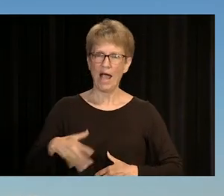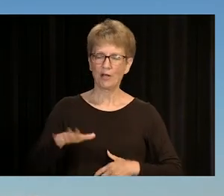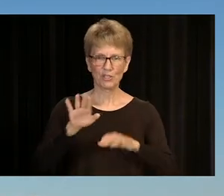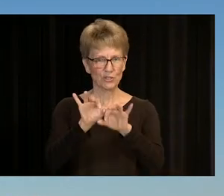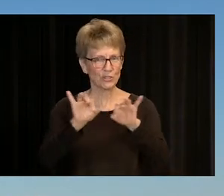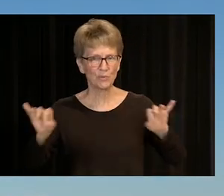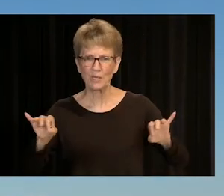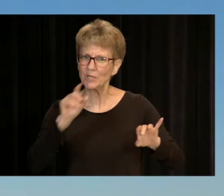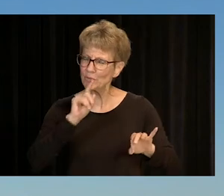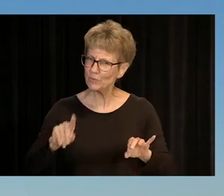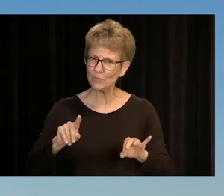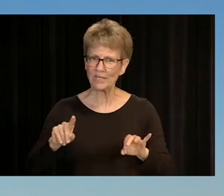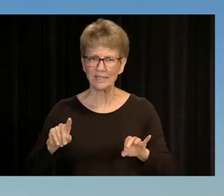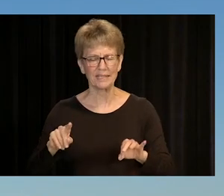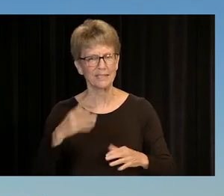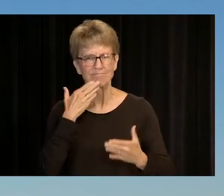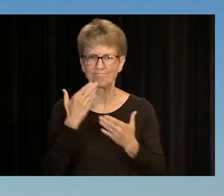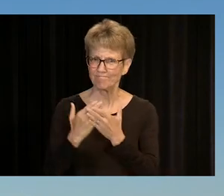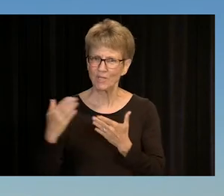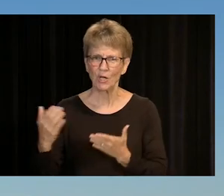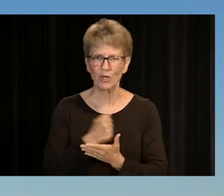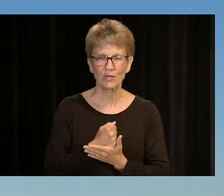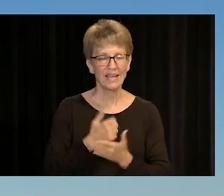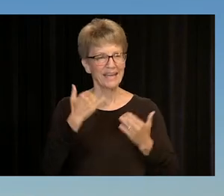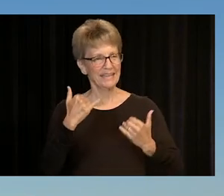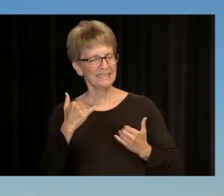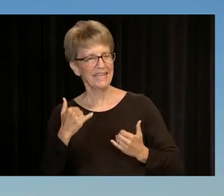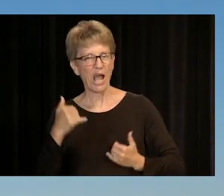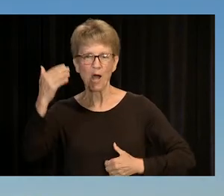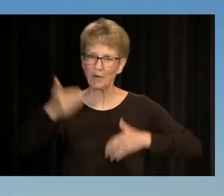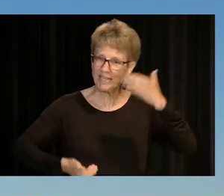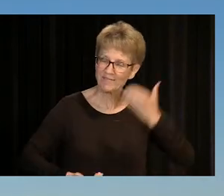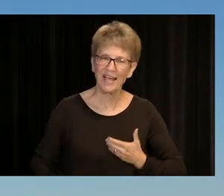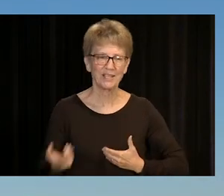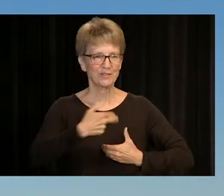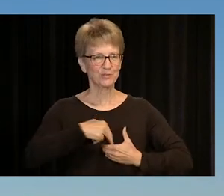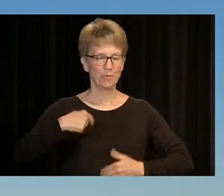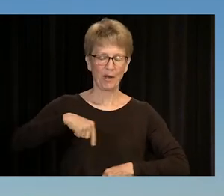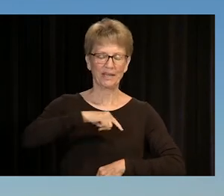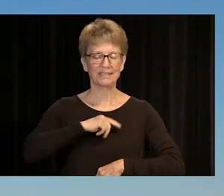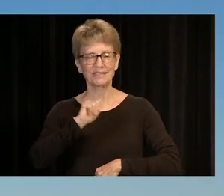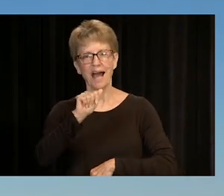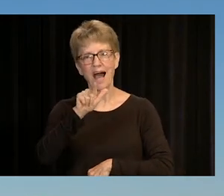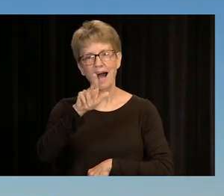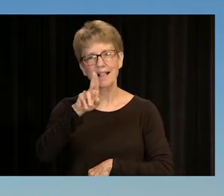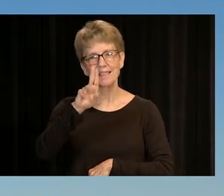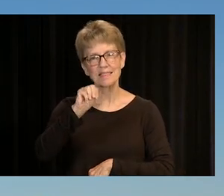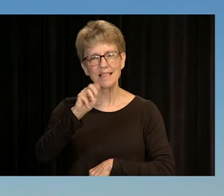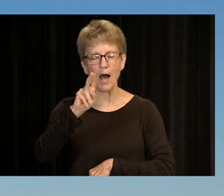TO WELCOME YOU AS OFFICIAL ALUMNI OF BROOKHAVEN COLLEGE. GRADUATION IS NOT ONLY A TIME